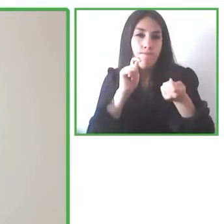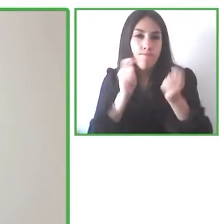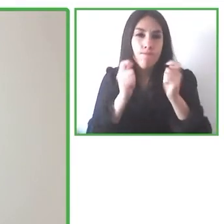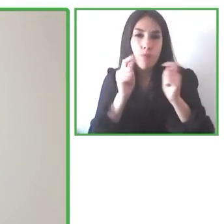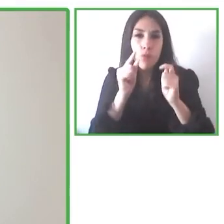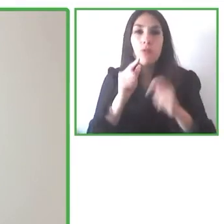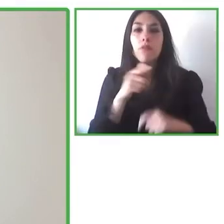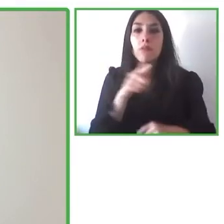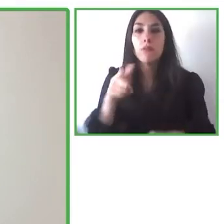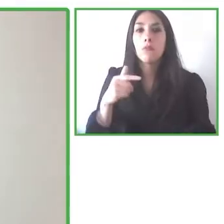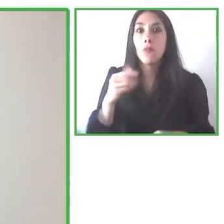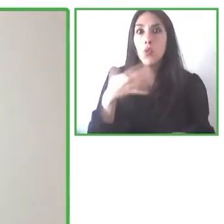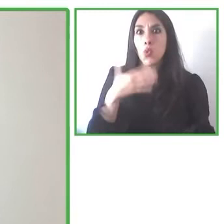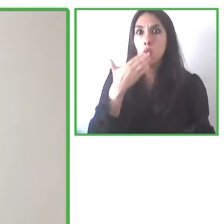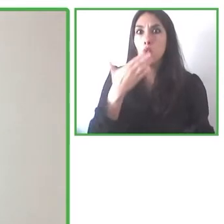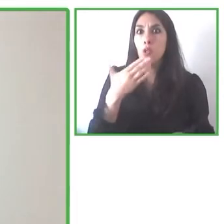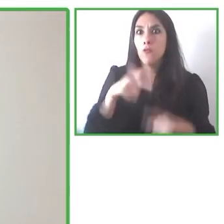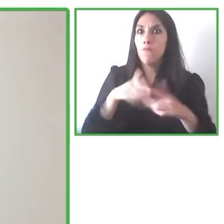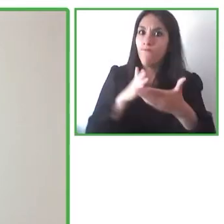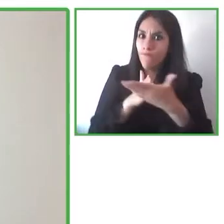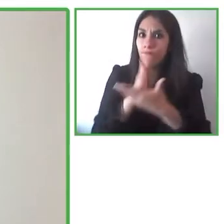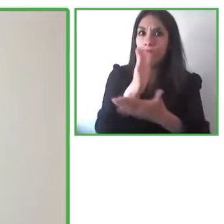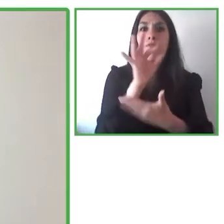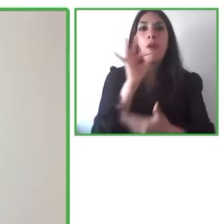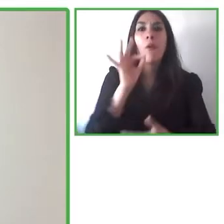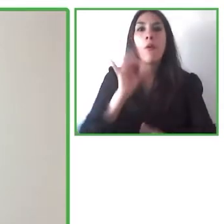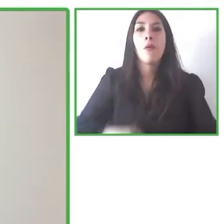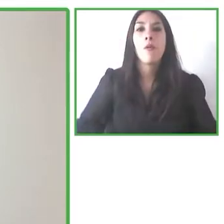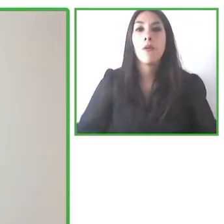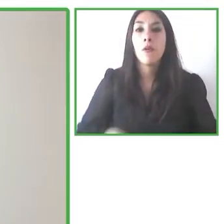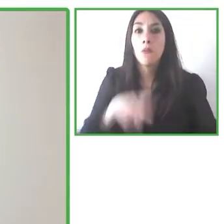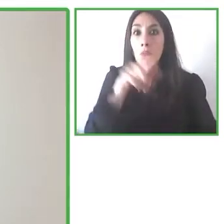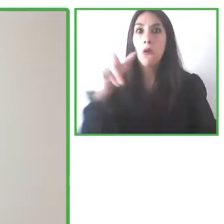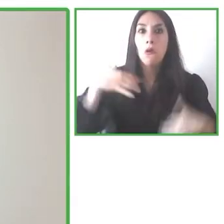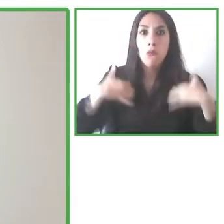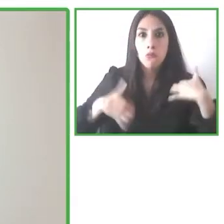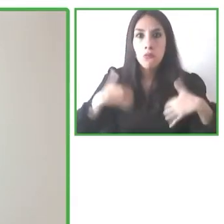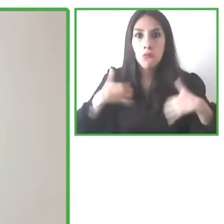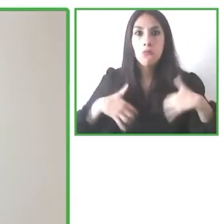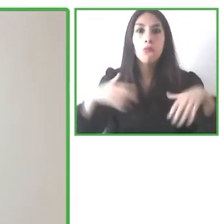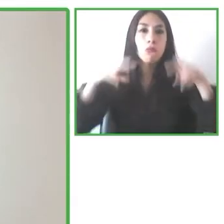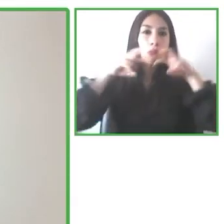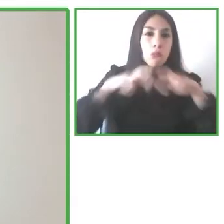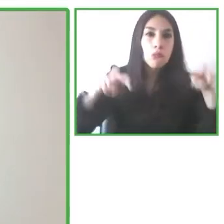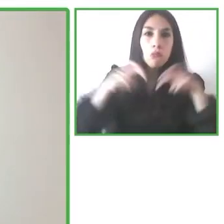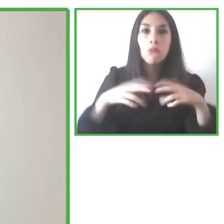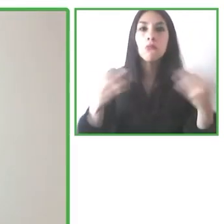I think you're working on a really interesting and the correct way and I think there are so many possibilities to be explored